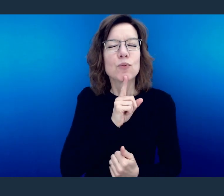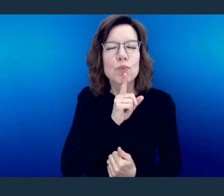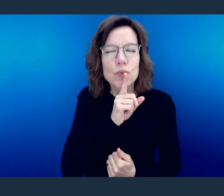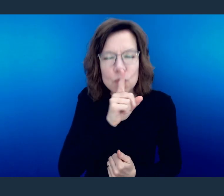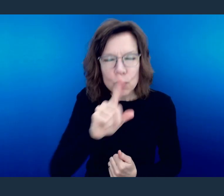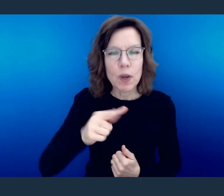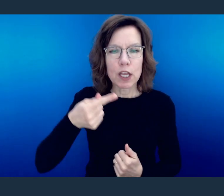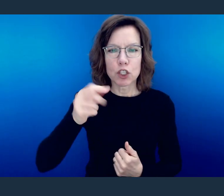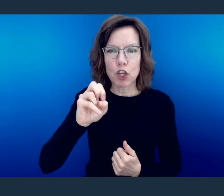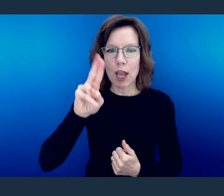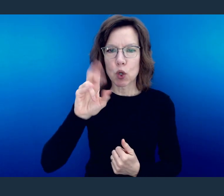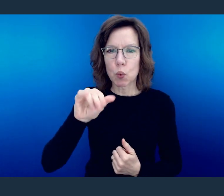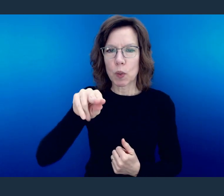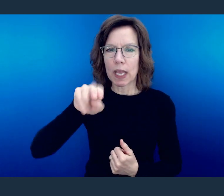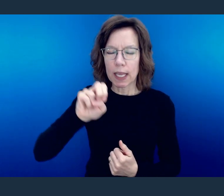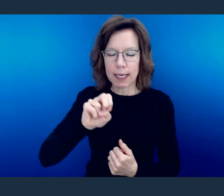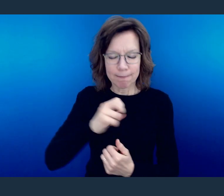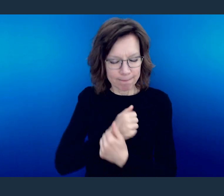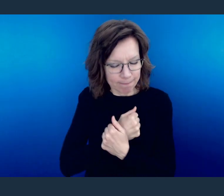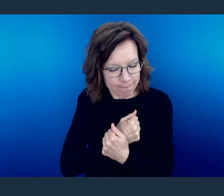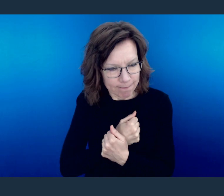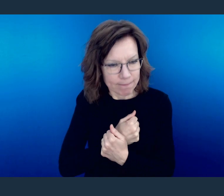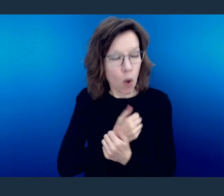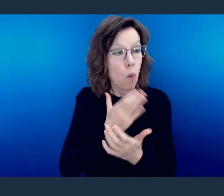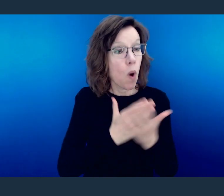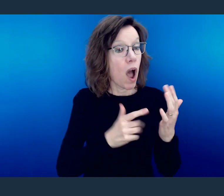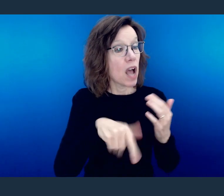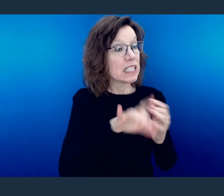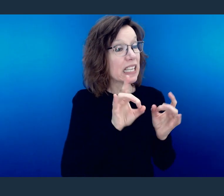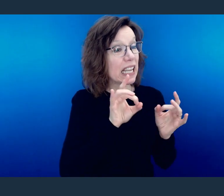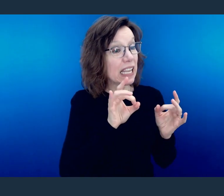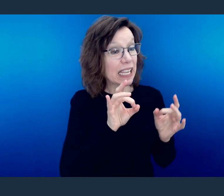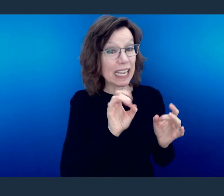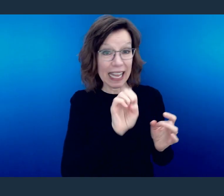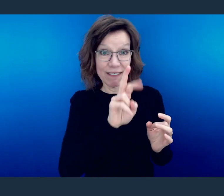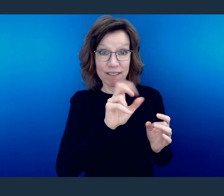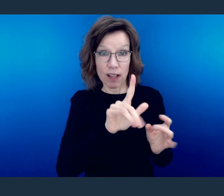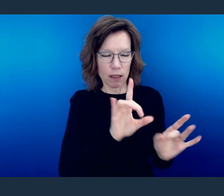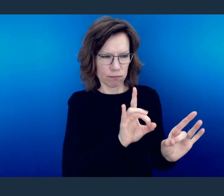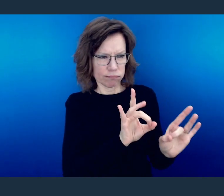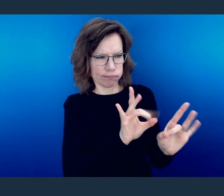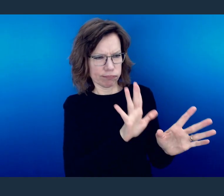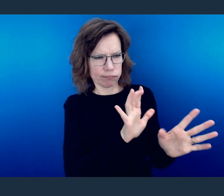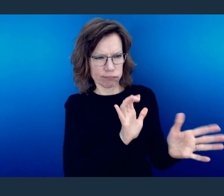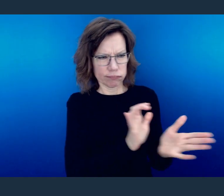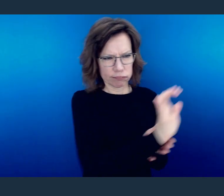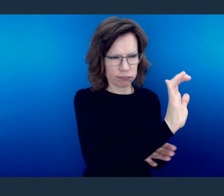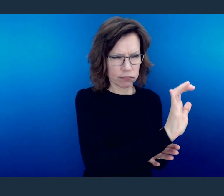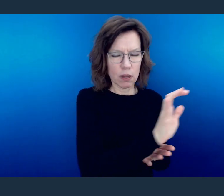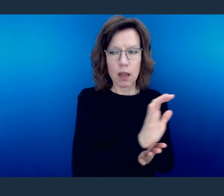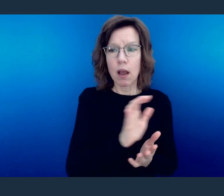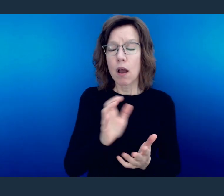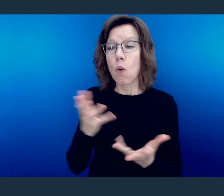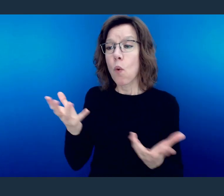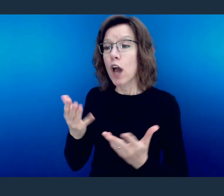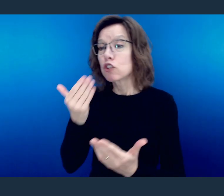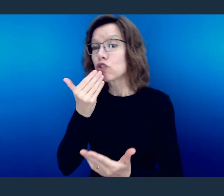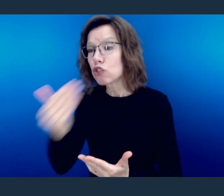Abhor what is evil; hold fast to what is good. Love one another with brotherly affection.